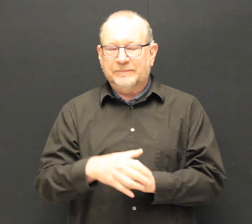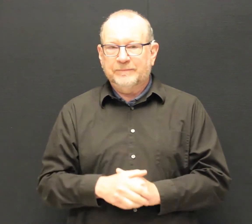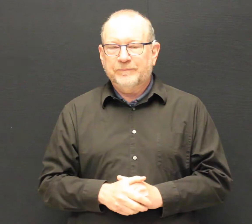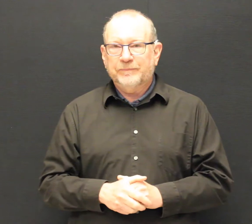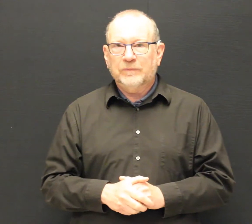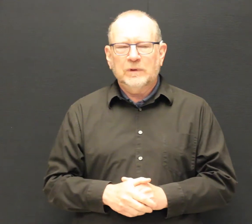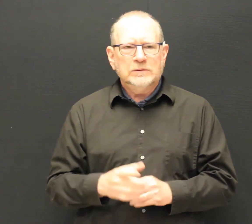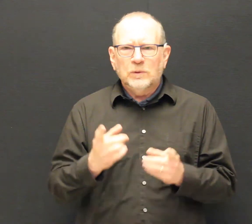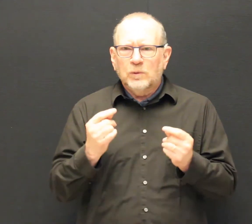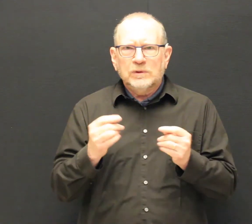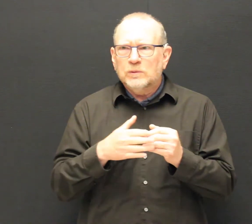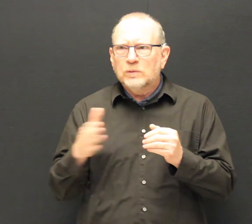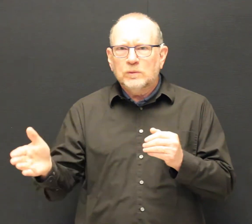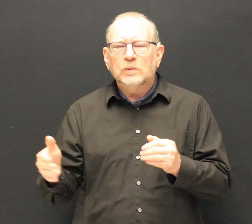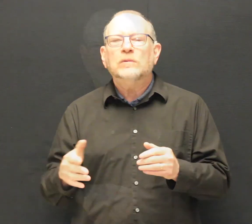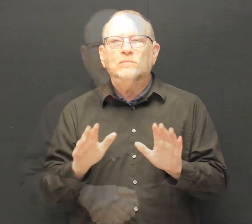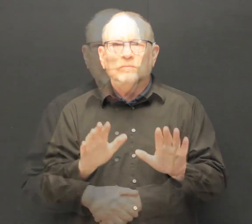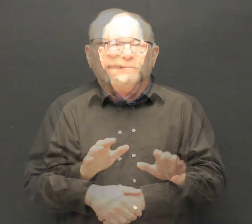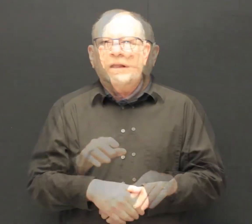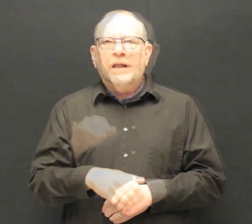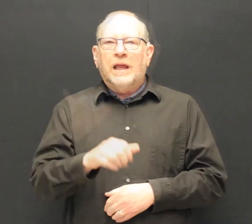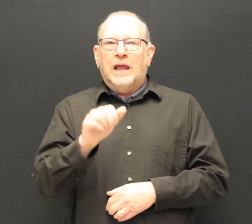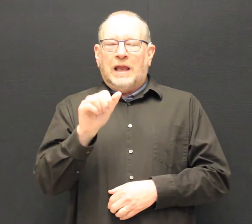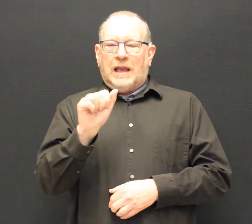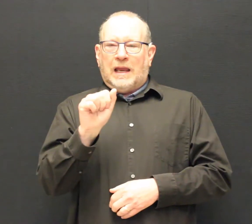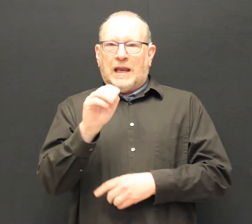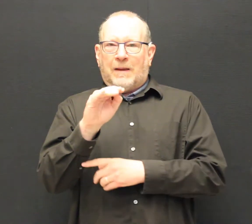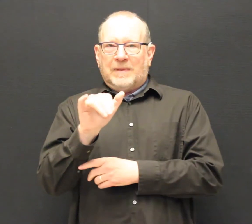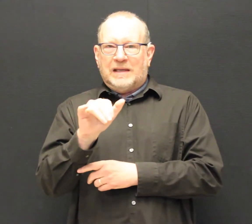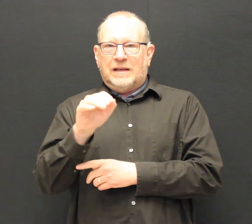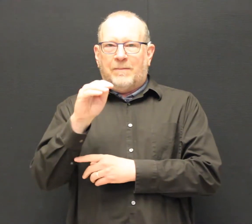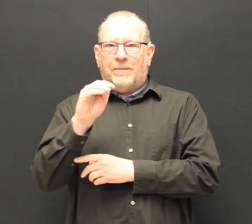Here is our leadership transition plan.